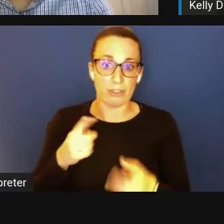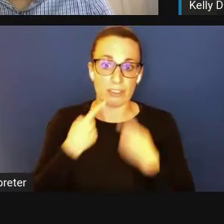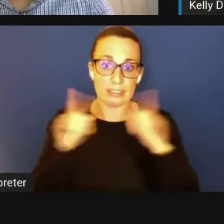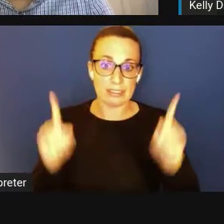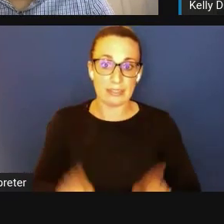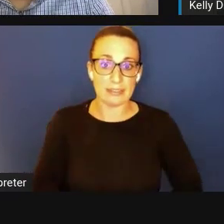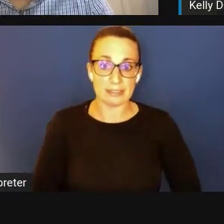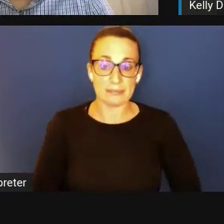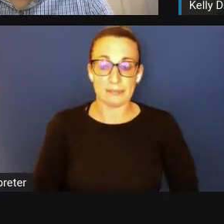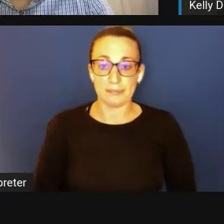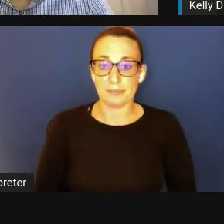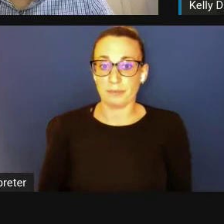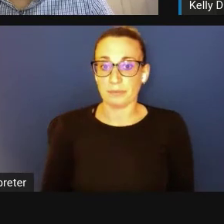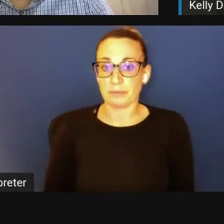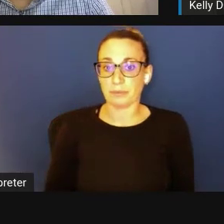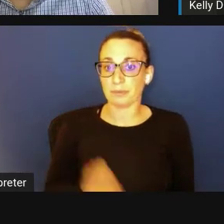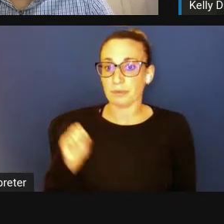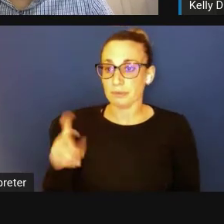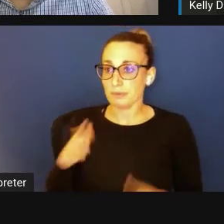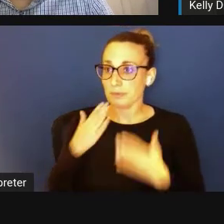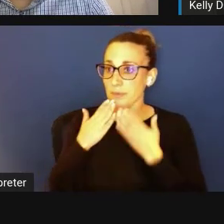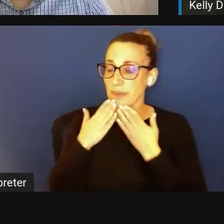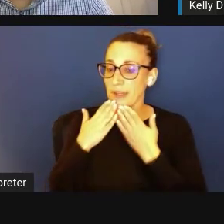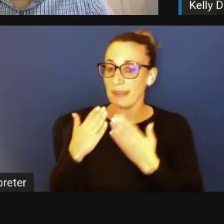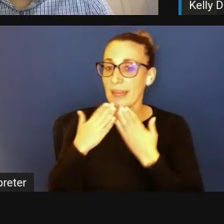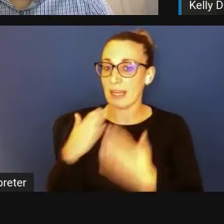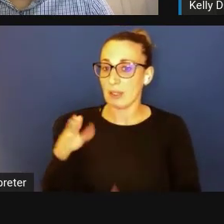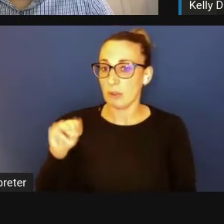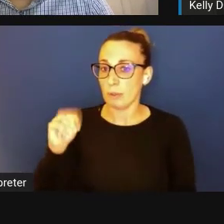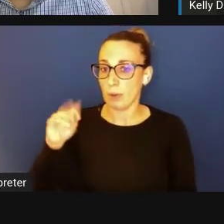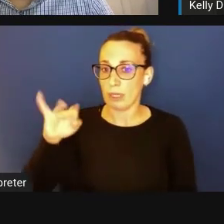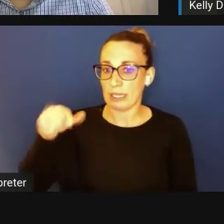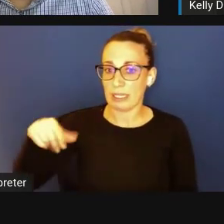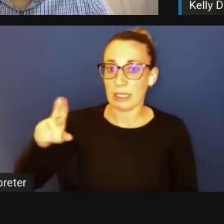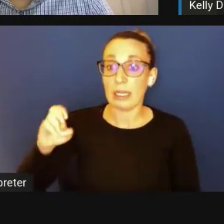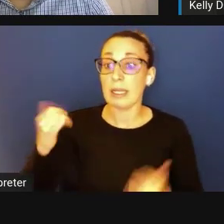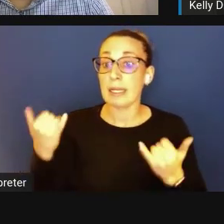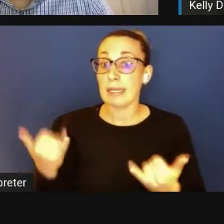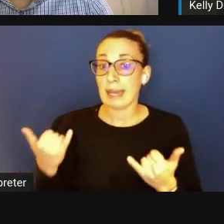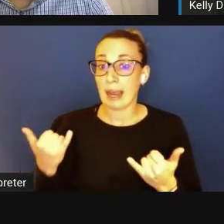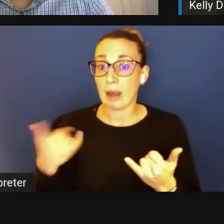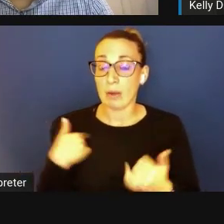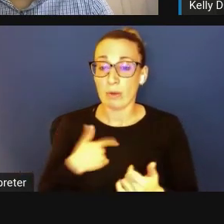Ashim Subedee: Thank you, Monique. So we are at the close of the session.